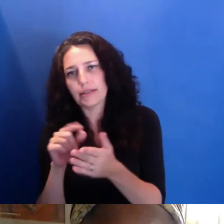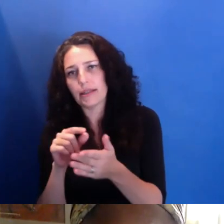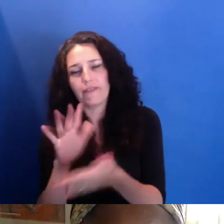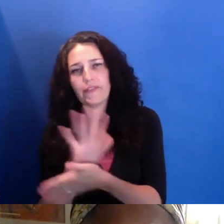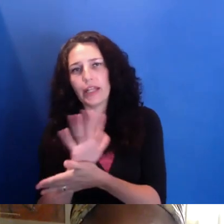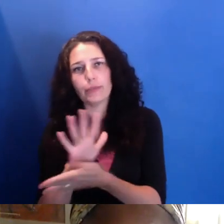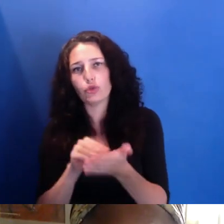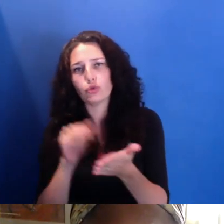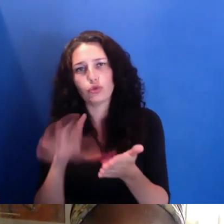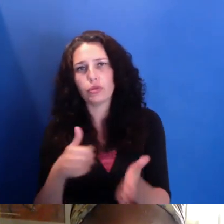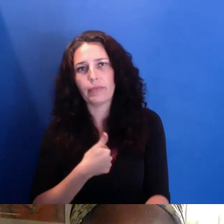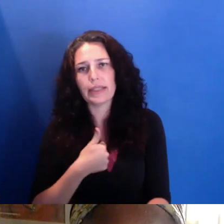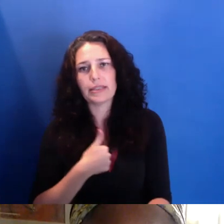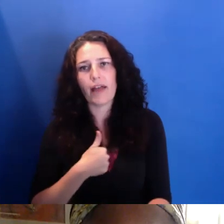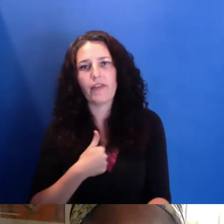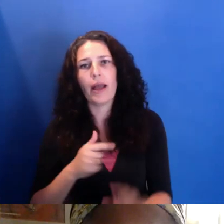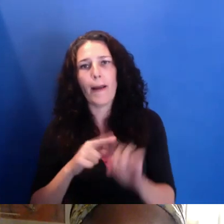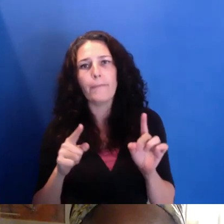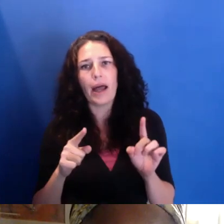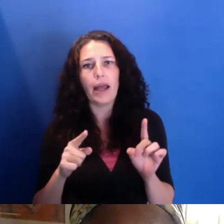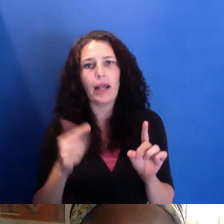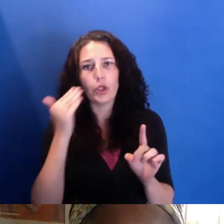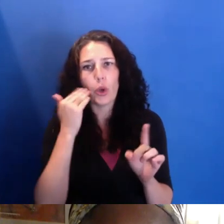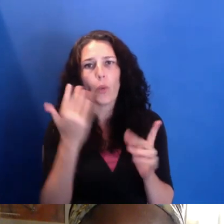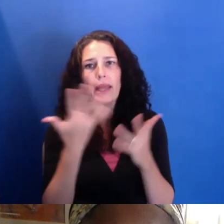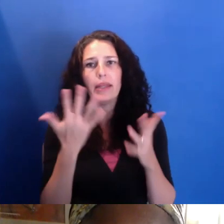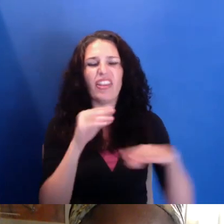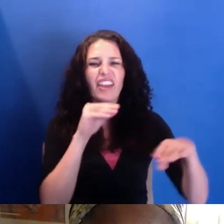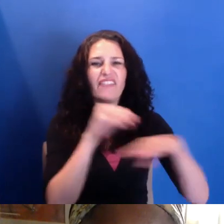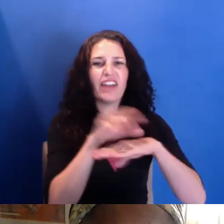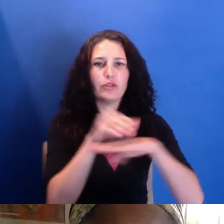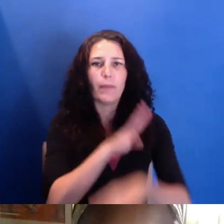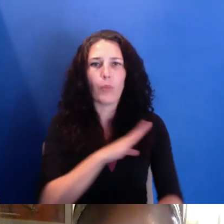is the Social Documentary program at UC Santa Cruz.